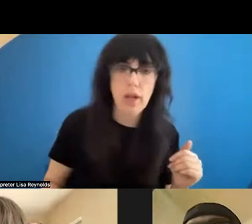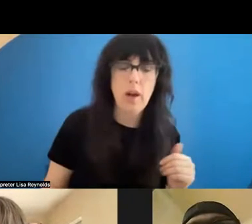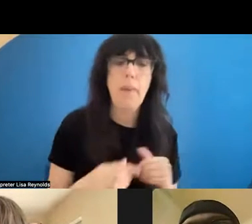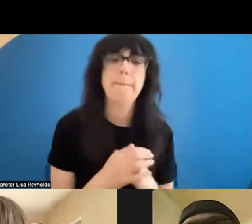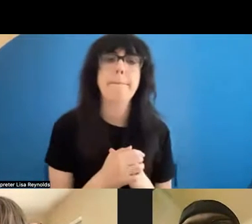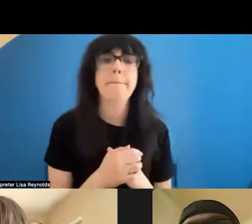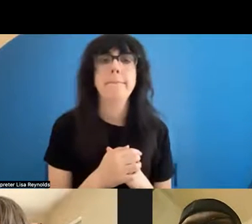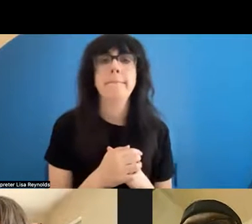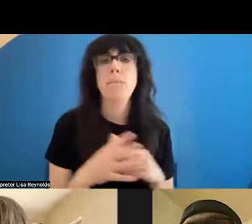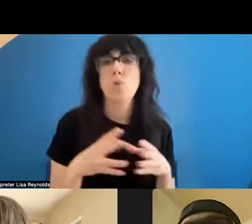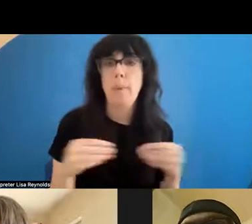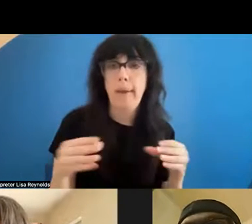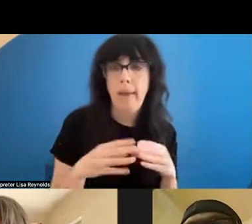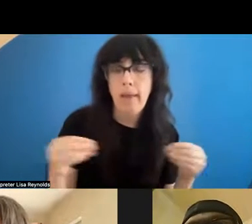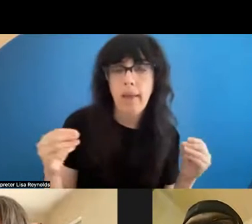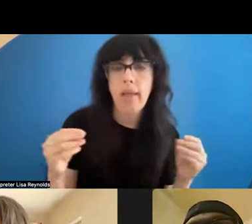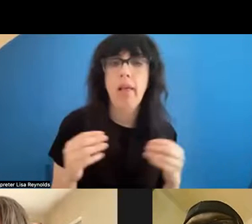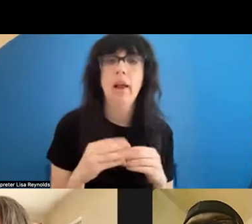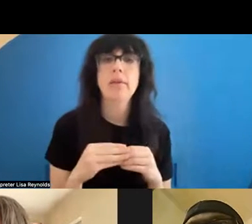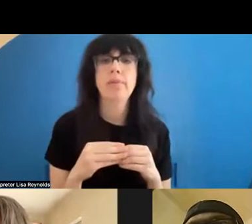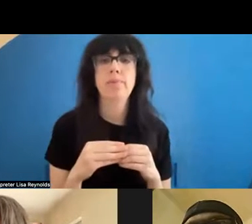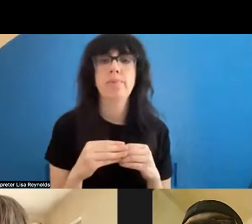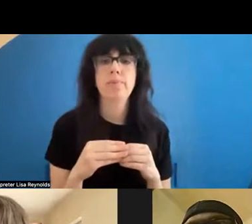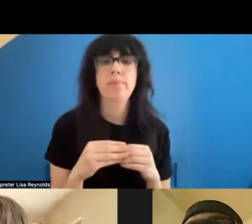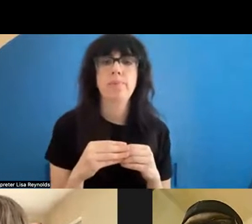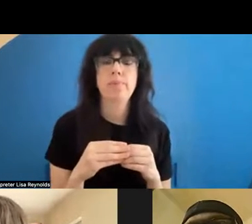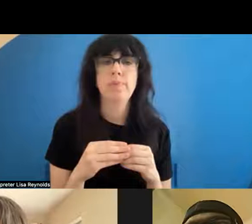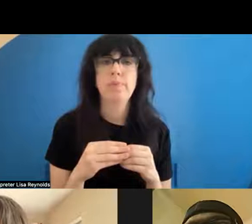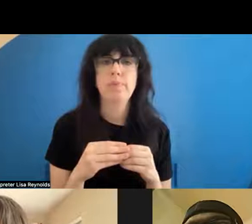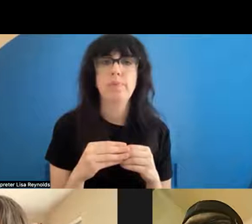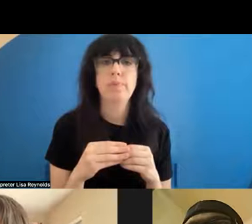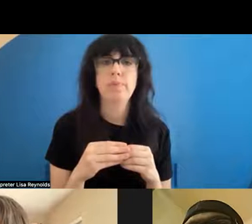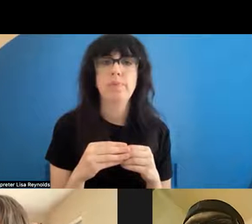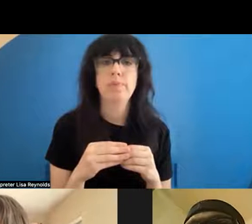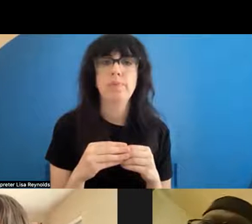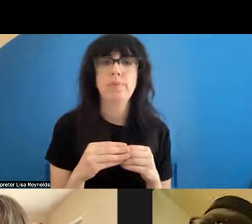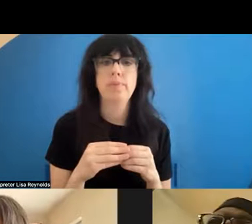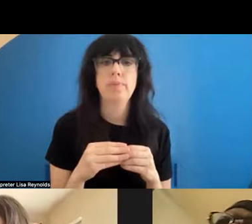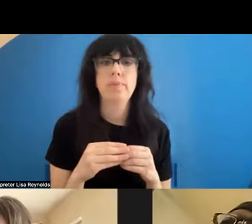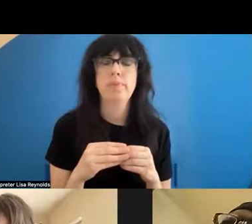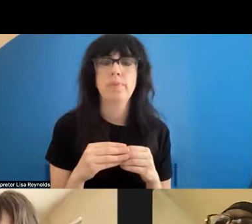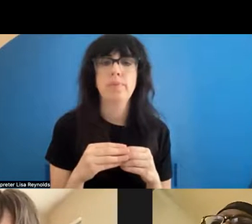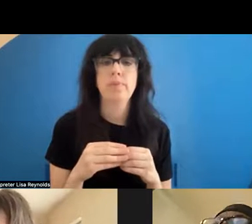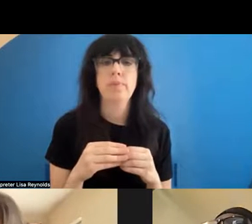Romania, and with the pandemic in effect, I feel like I'm